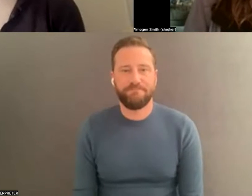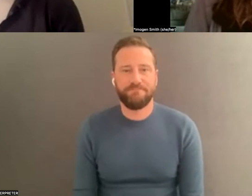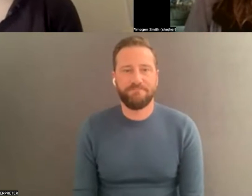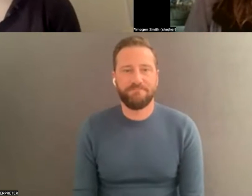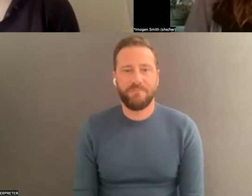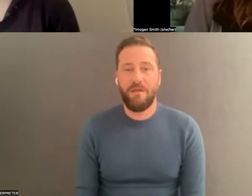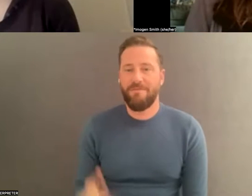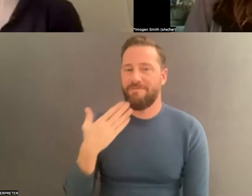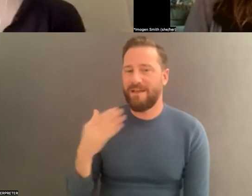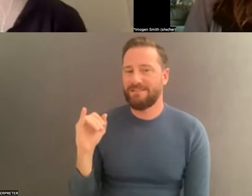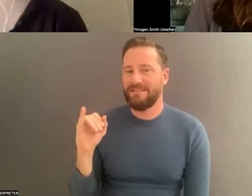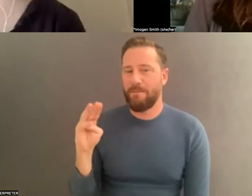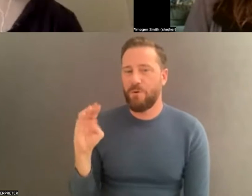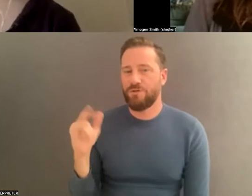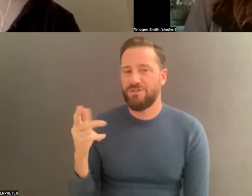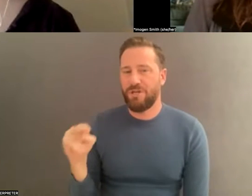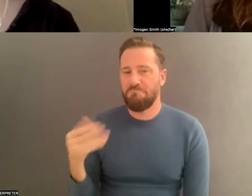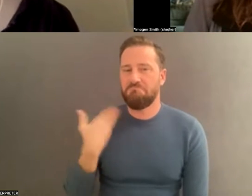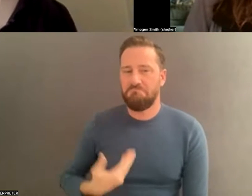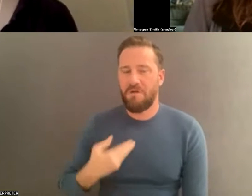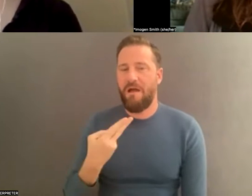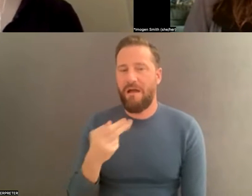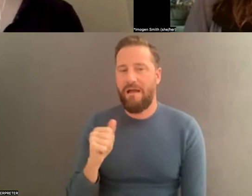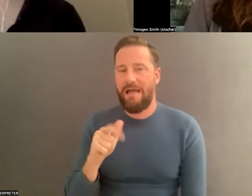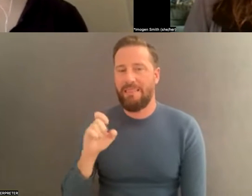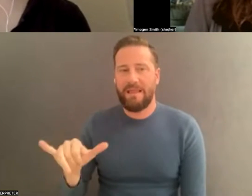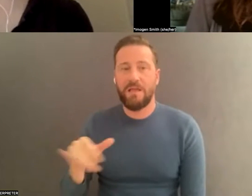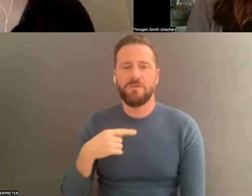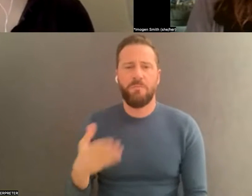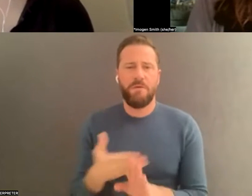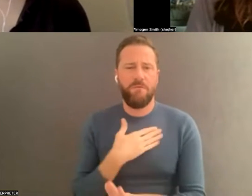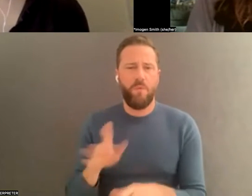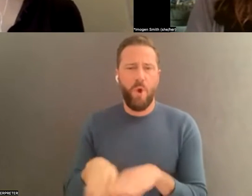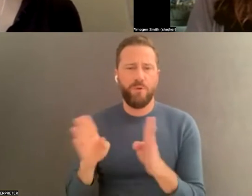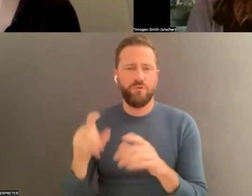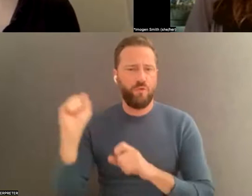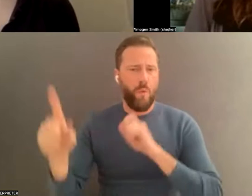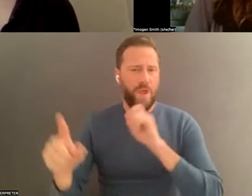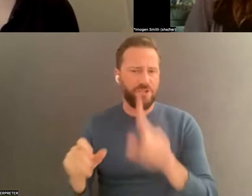So before we open it up for some questions, I'll take a moment to address making sure that your archive is